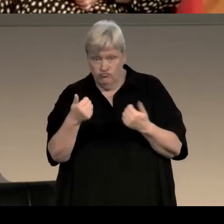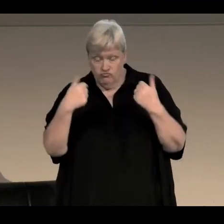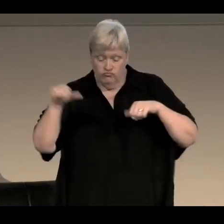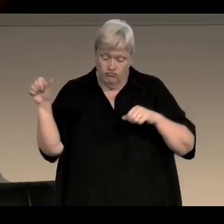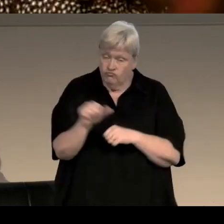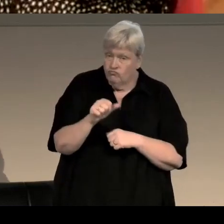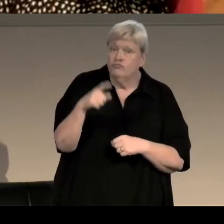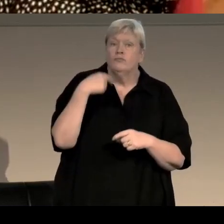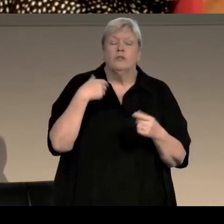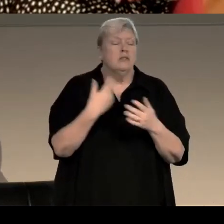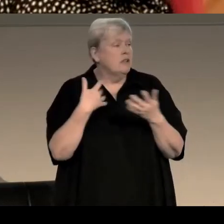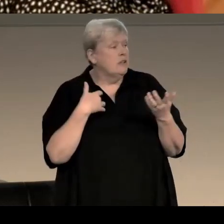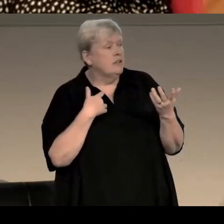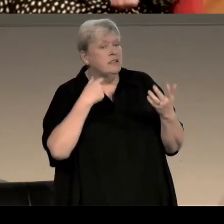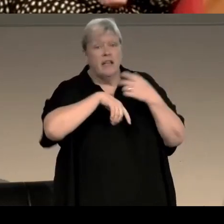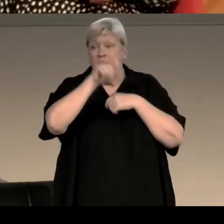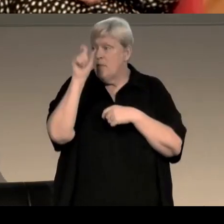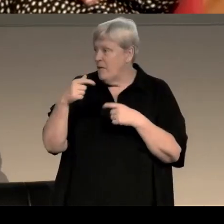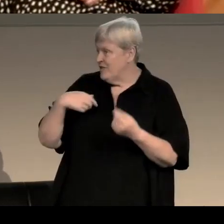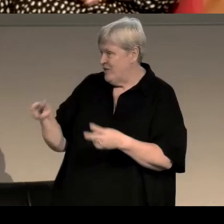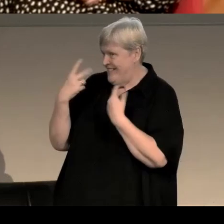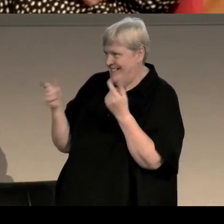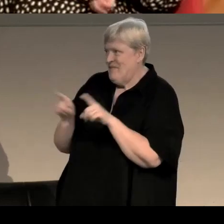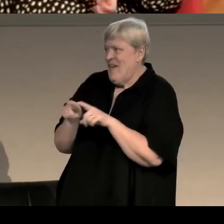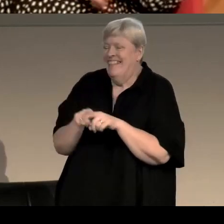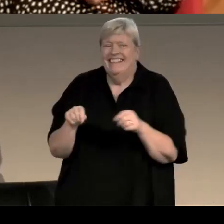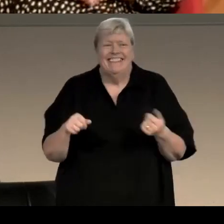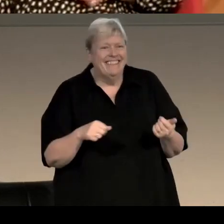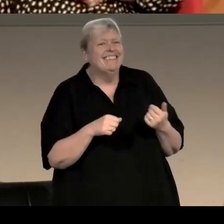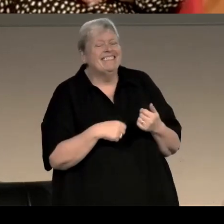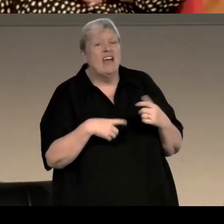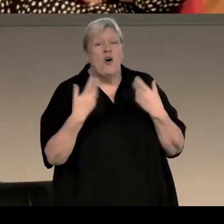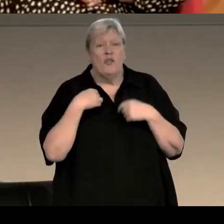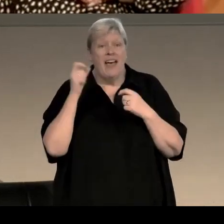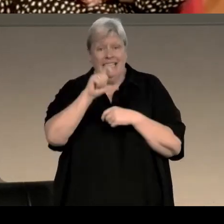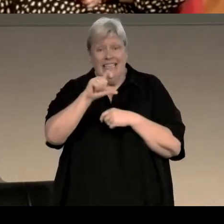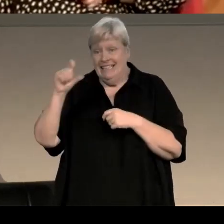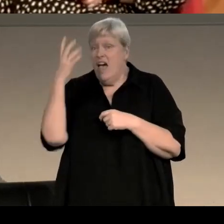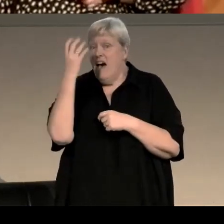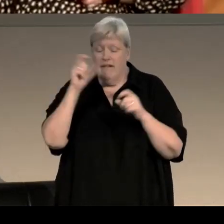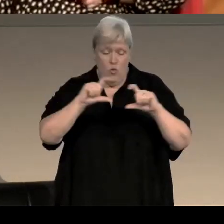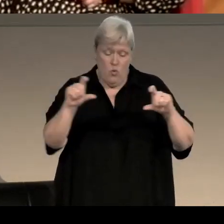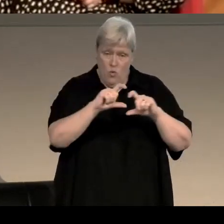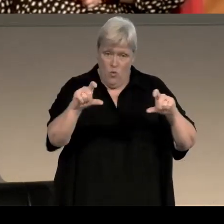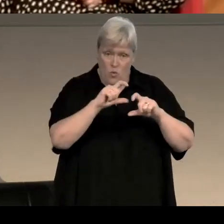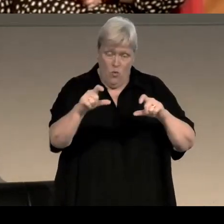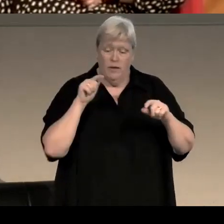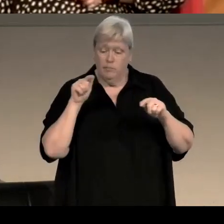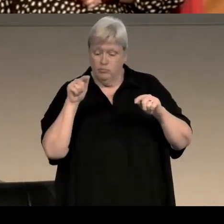and those of you in person should be able to see her too. There's also a closed captioning function for those of you who are watching online